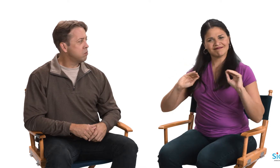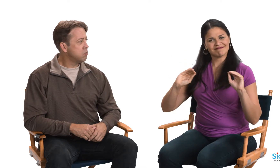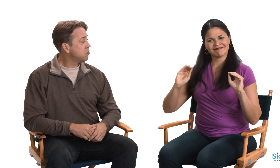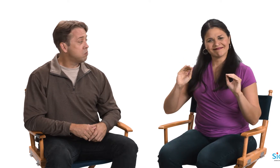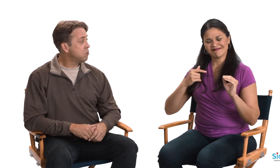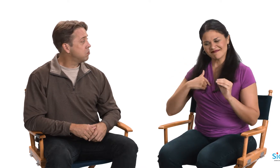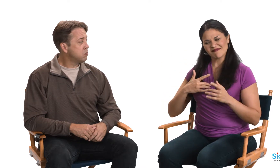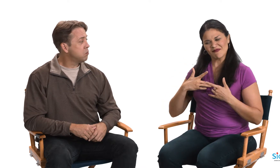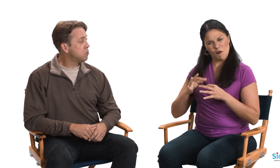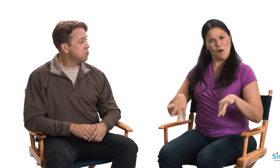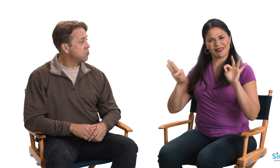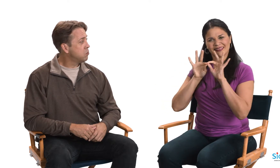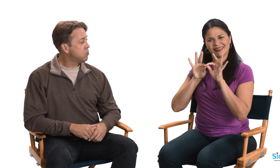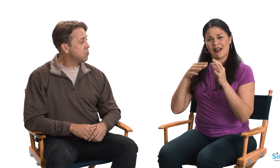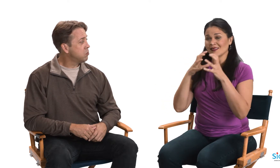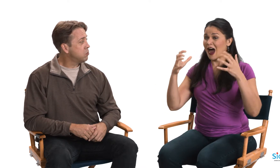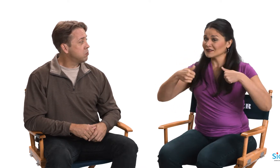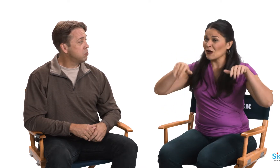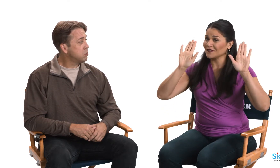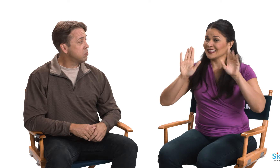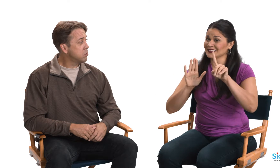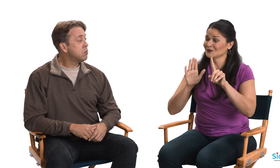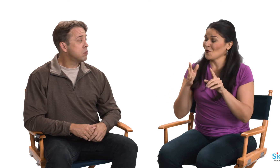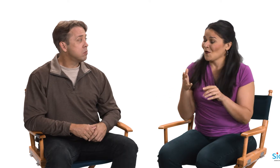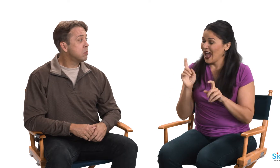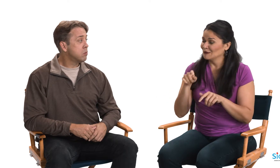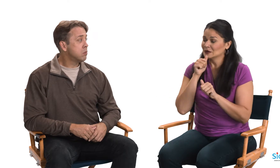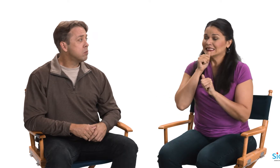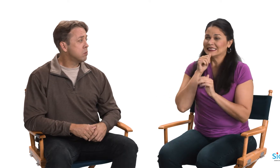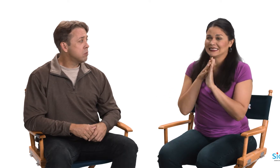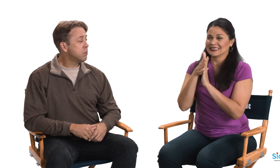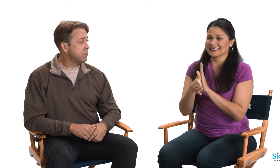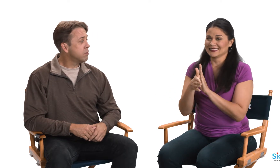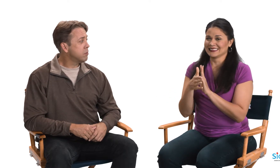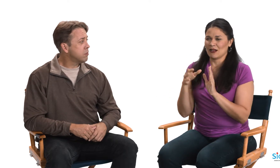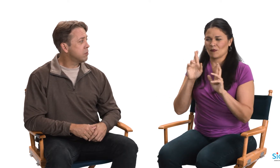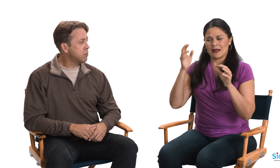I feel that everything I did was worth it. Now it was a lot of sacrifice; there was a lot of patience involved.